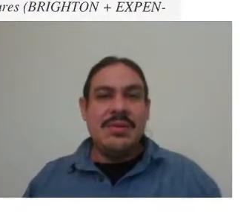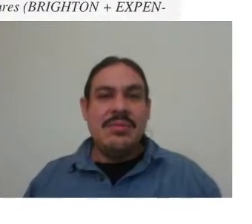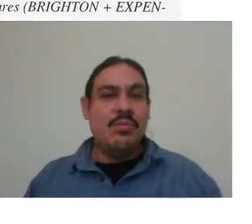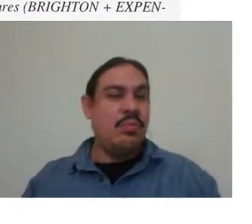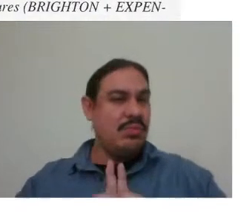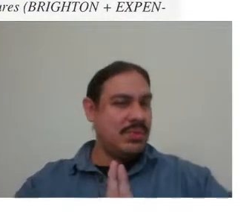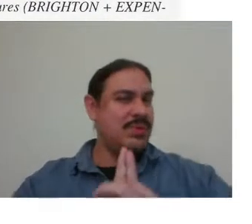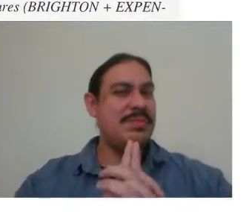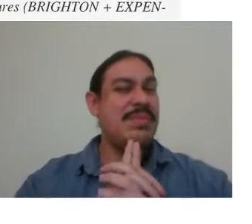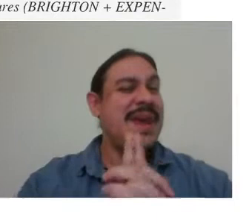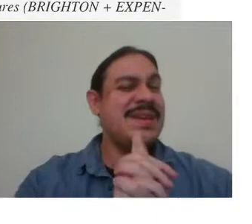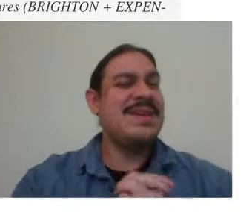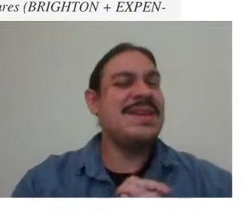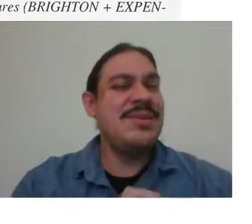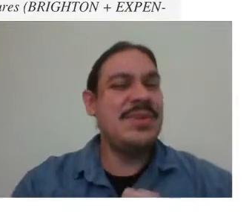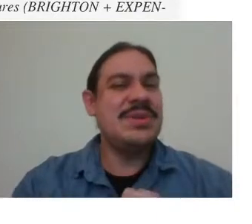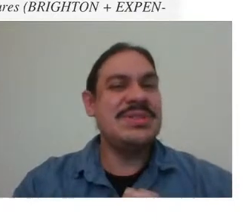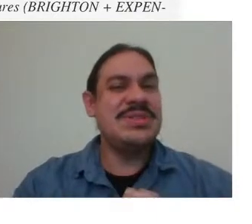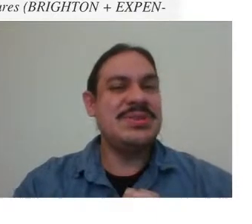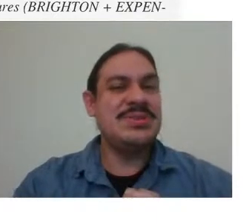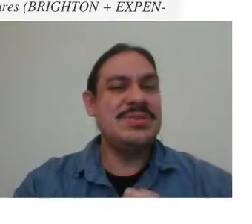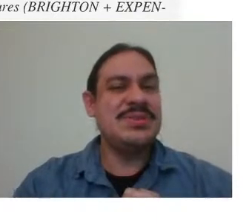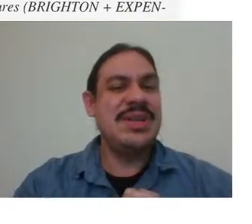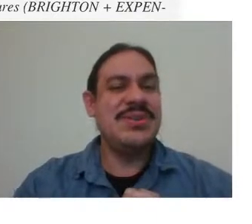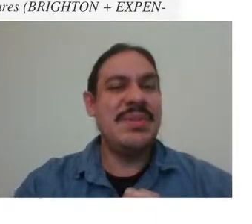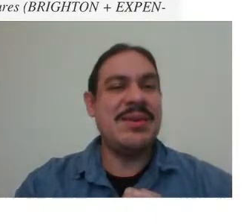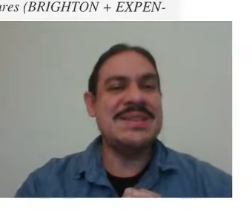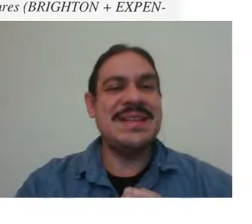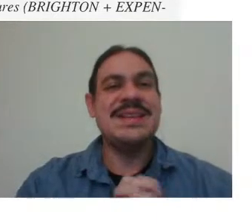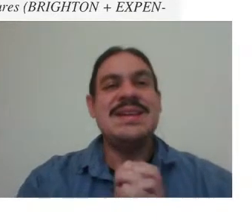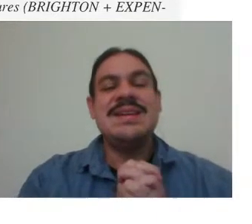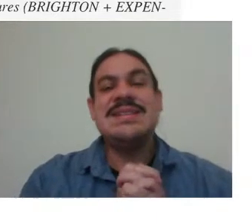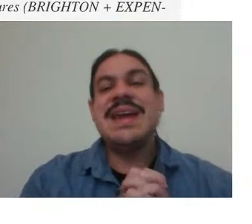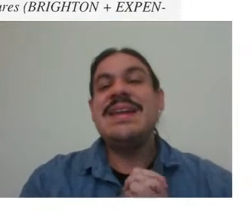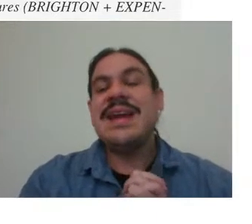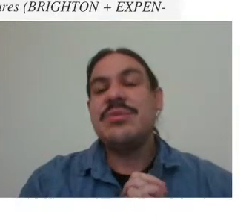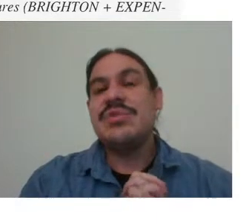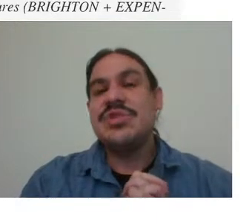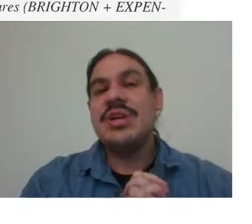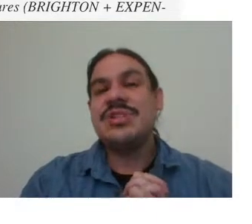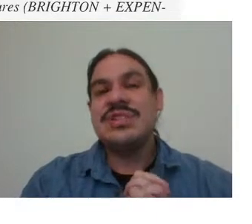The main idea that I want to tell you about is that sign language is not just